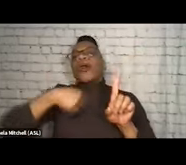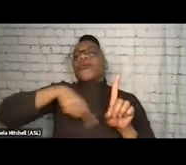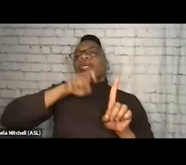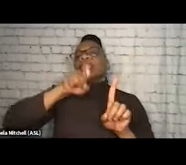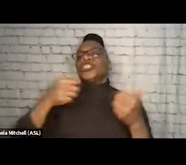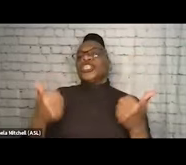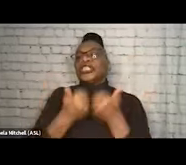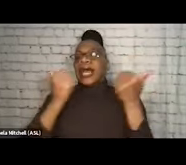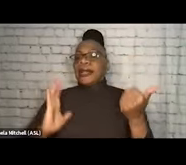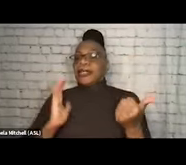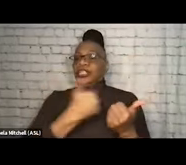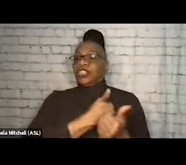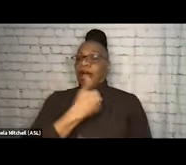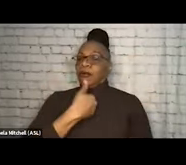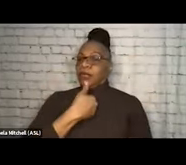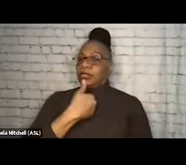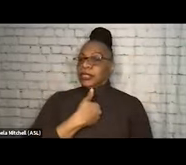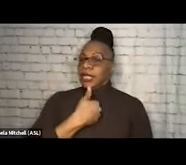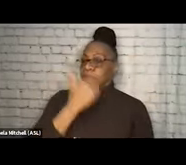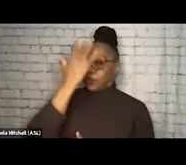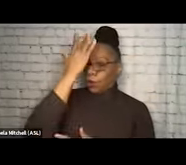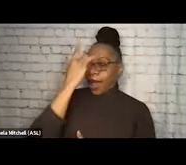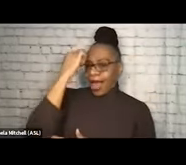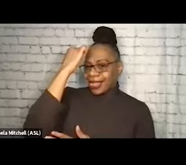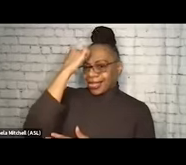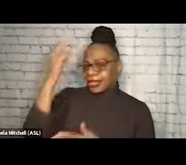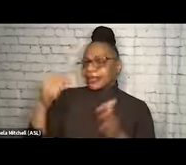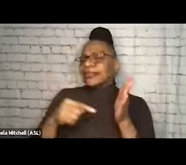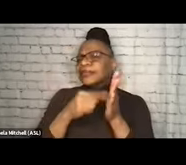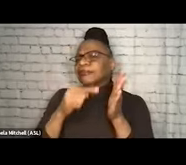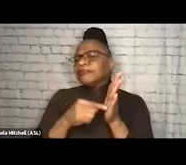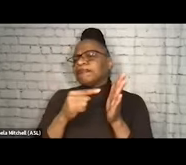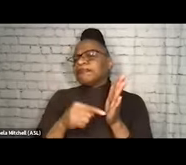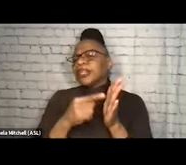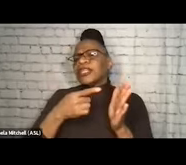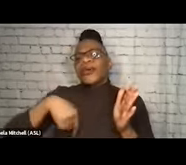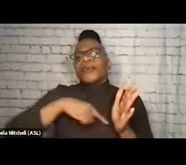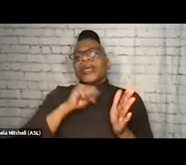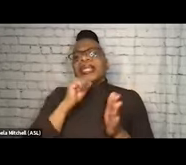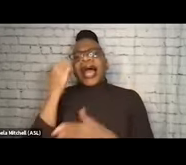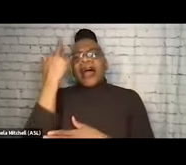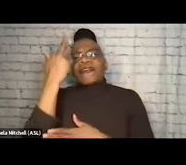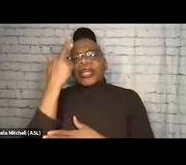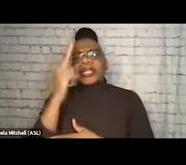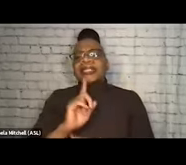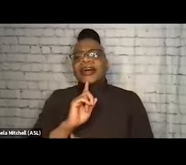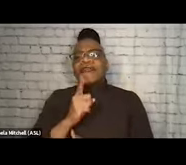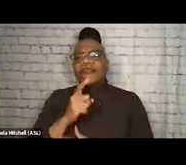because I think sometimes we don't realize how deeply ingrained these beliefs are